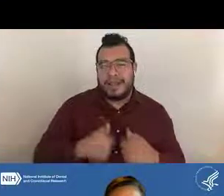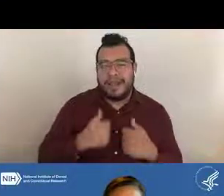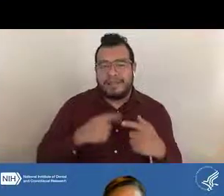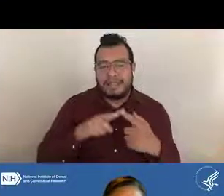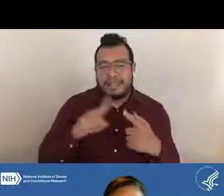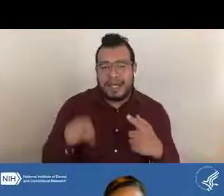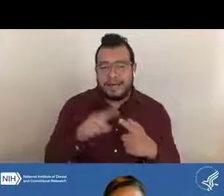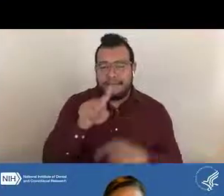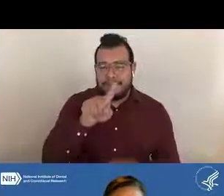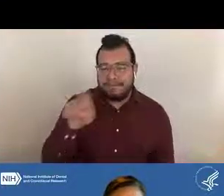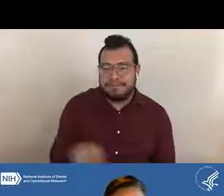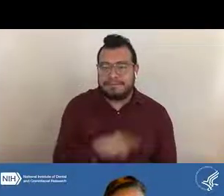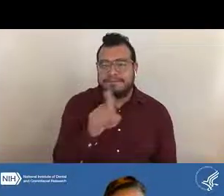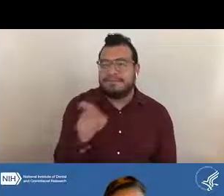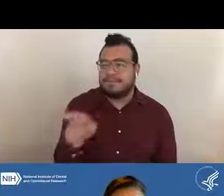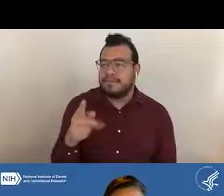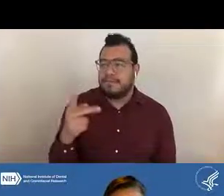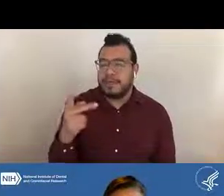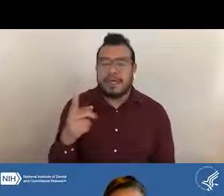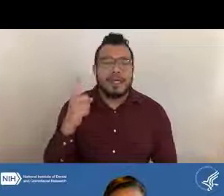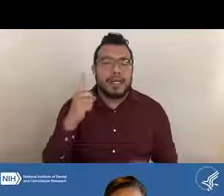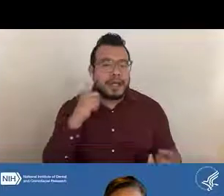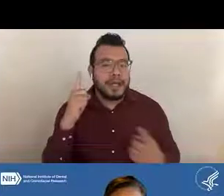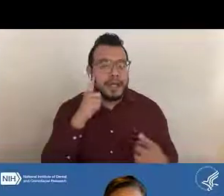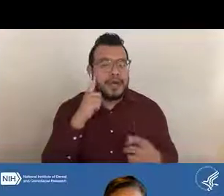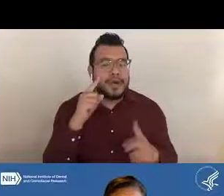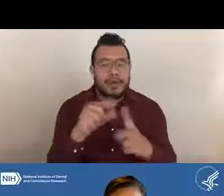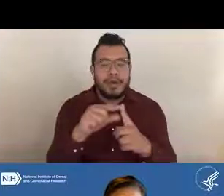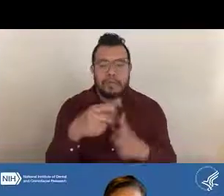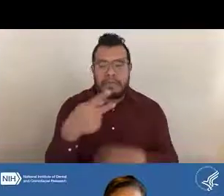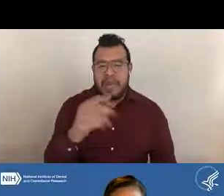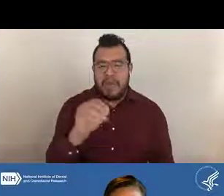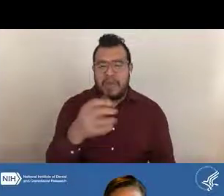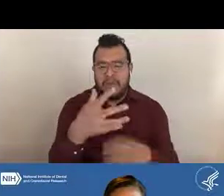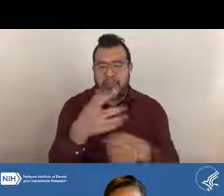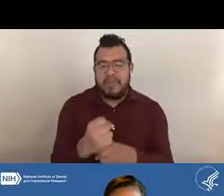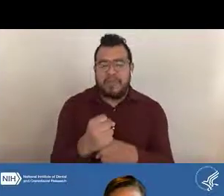you may also hear the word PO for short, which just stands for program officer.